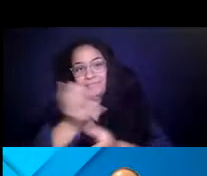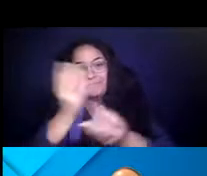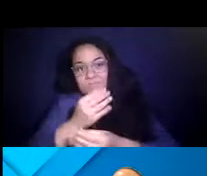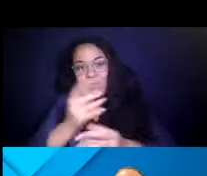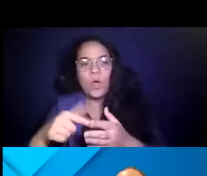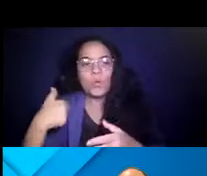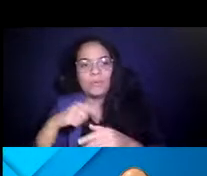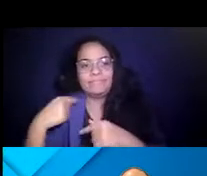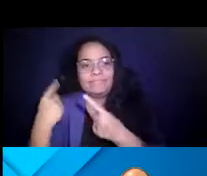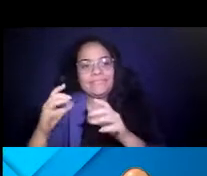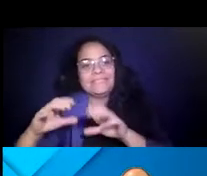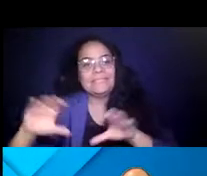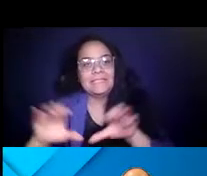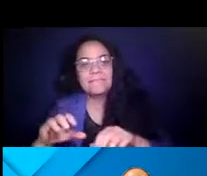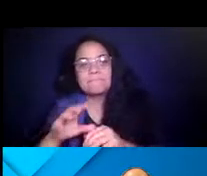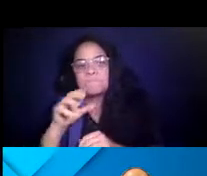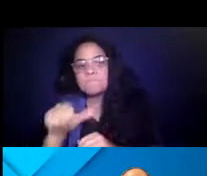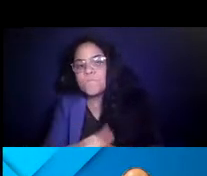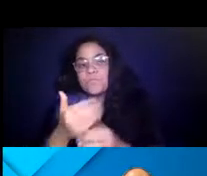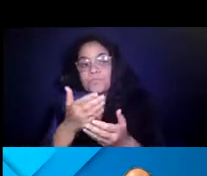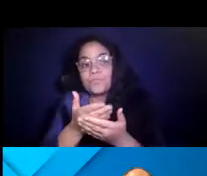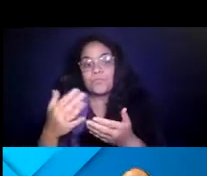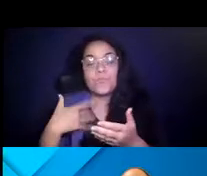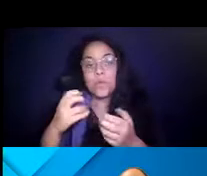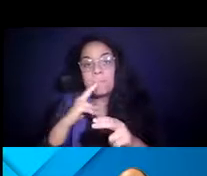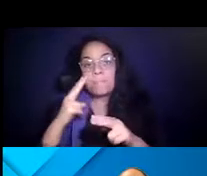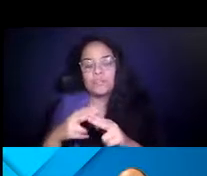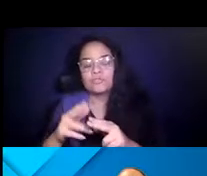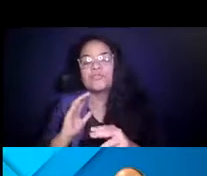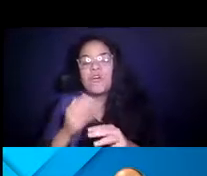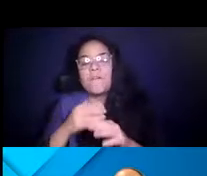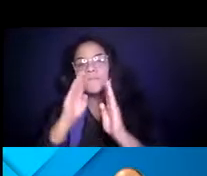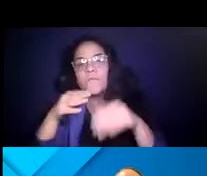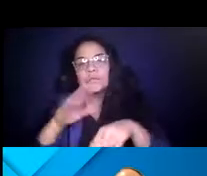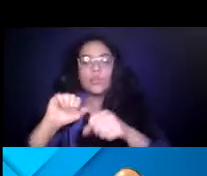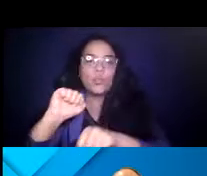14:48:37 The other item that I wanted mention was our focus on our workforce, and keeping